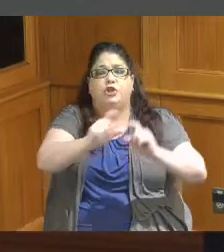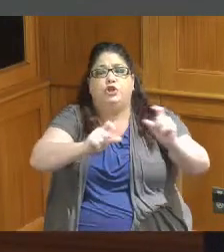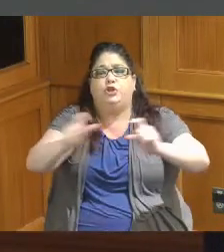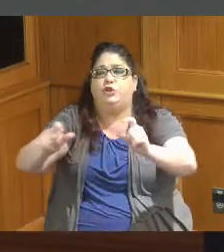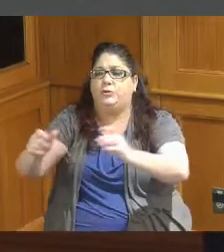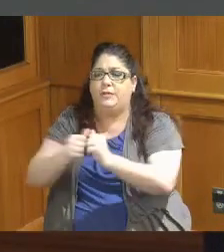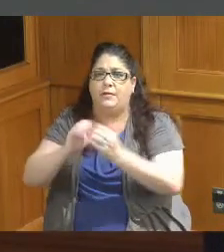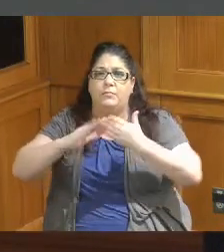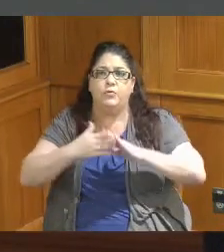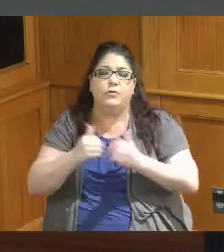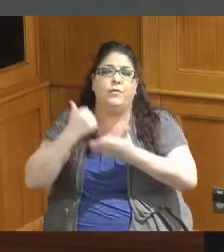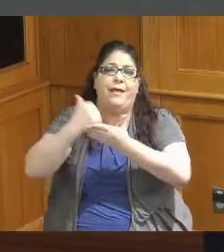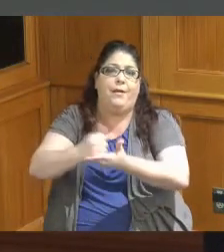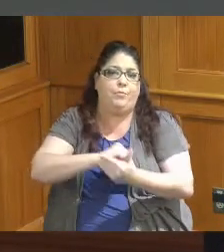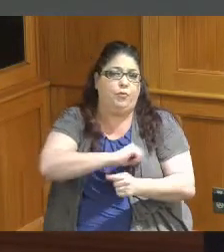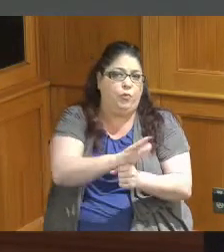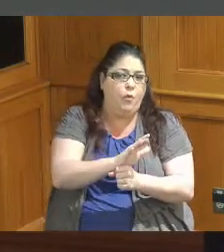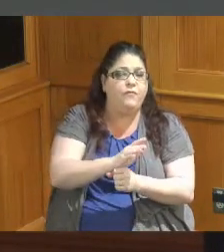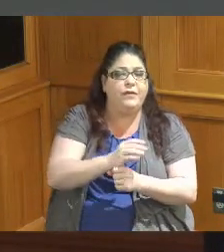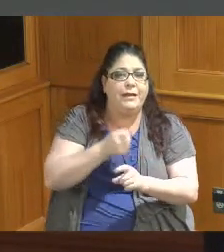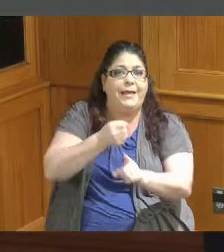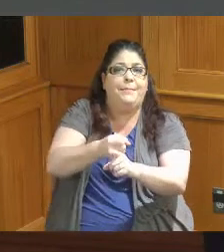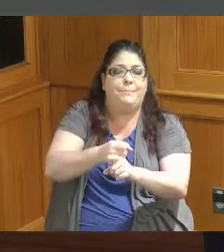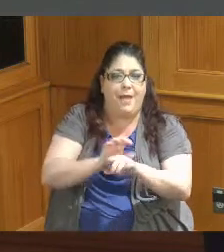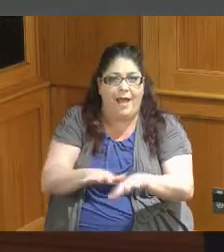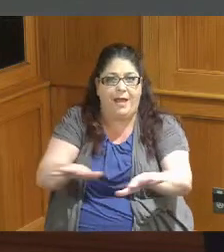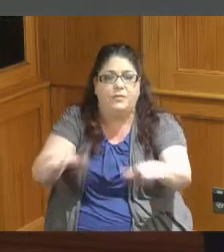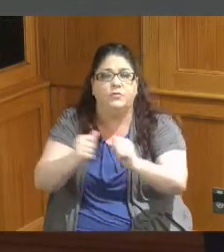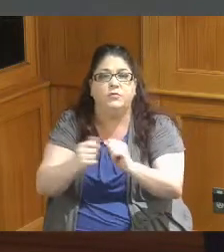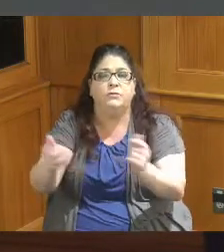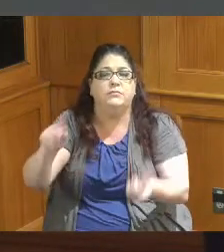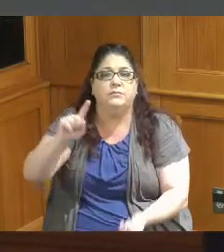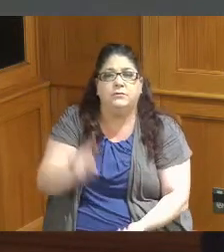help with the impacts of Covid so Sarah Adams is here to introduce these on behalf of the